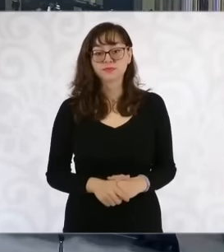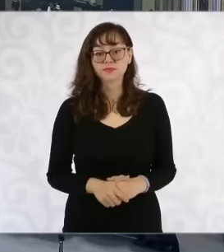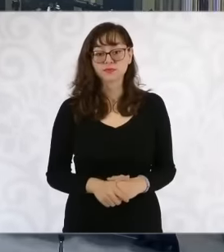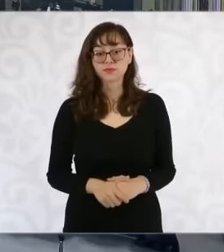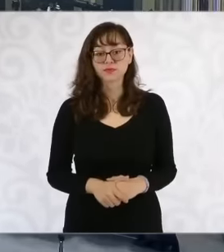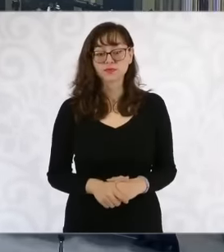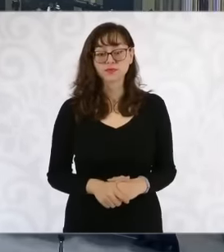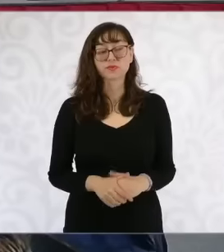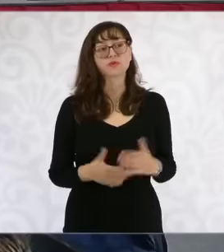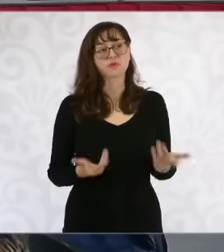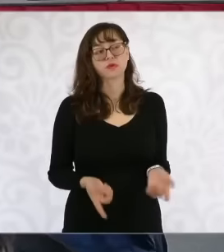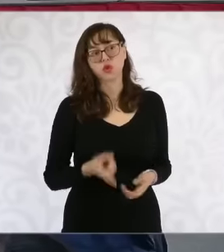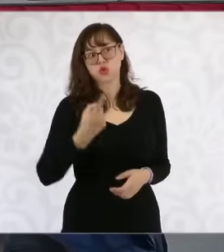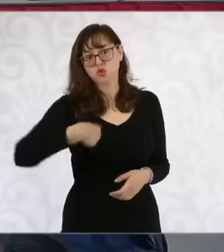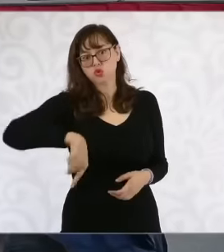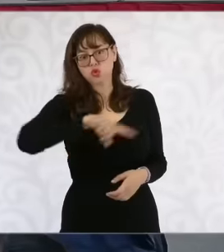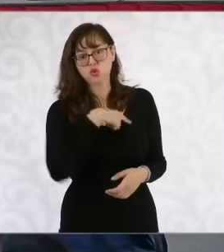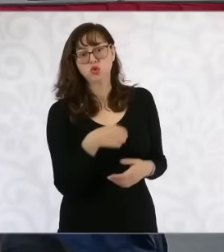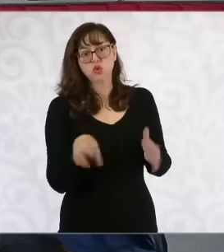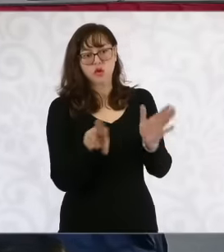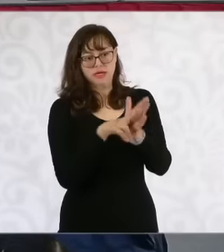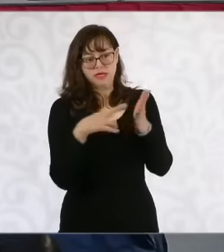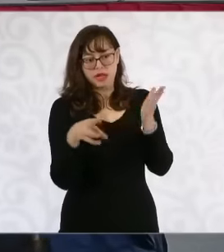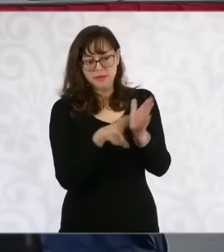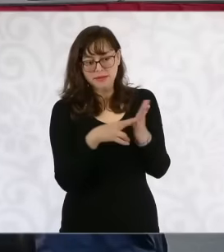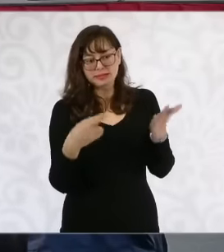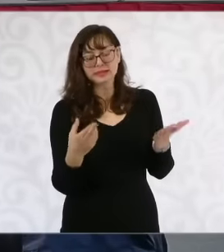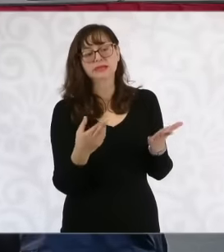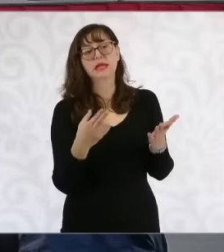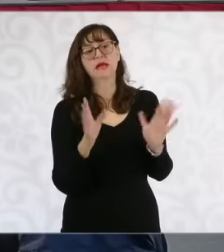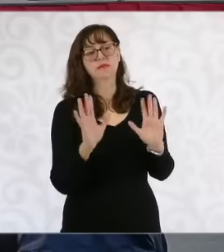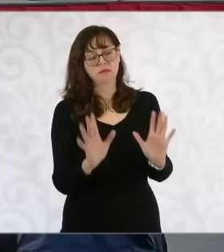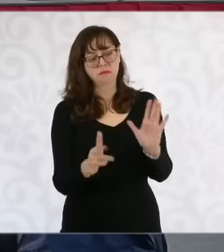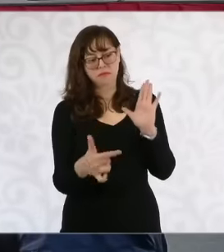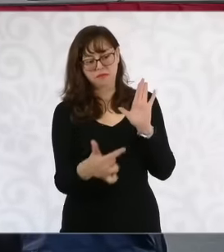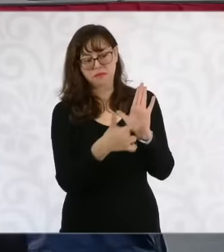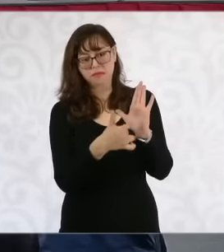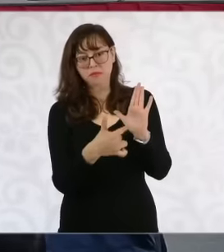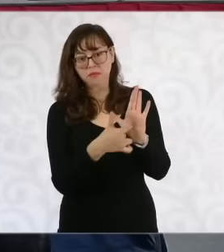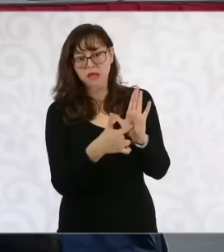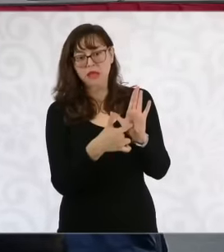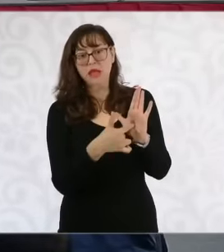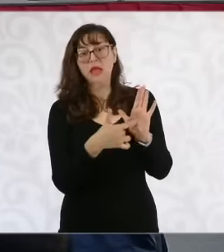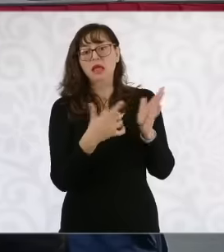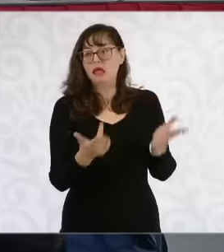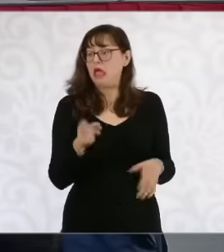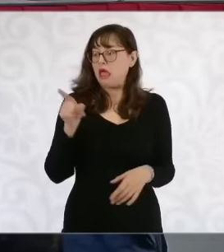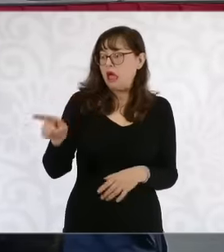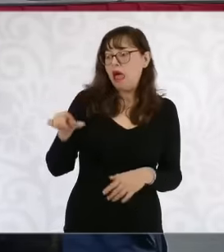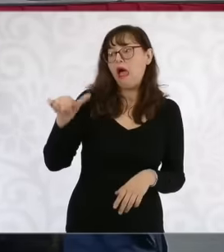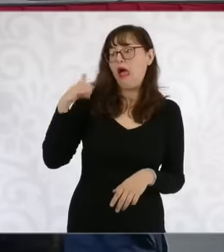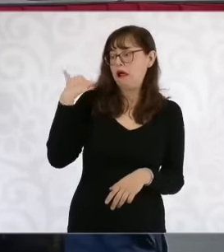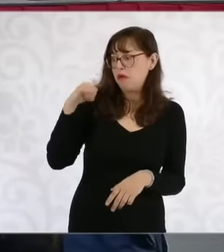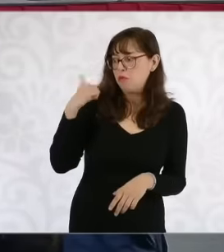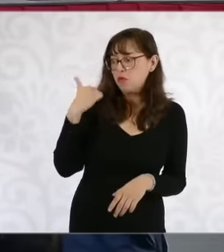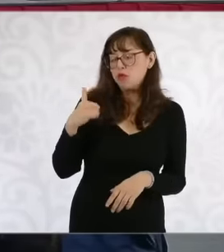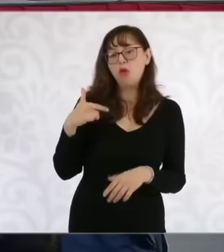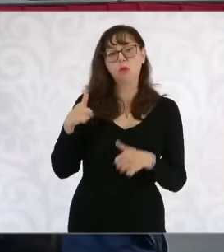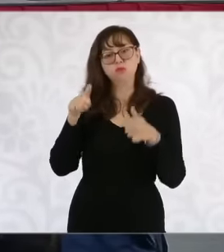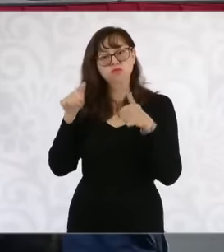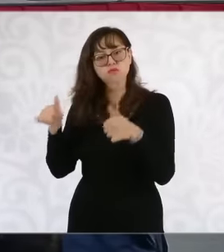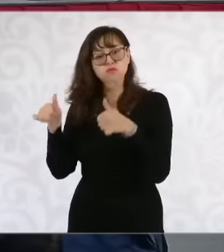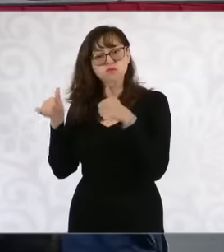printed digital magazine appreciate their strong presence and work in the case of Acapulco because I brought it